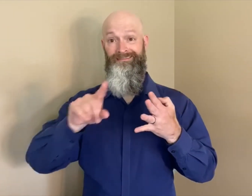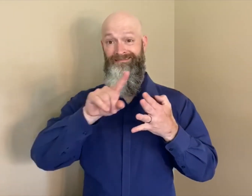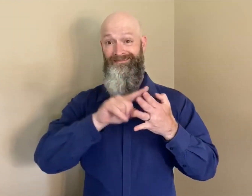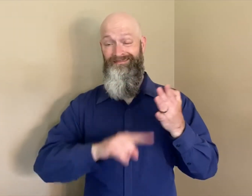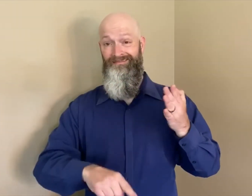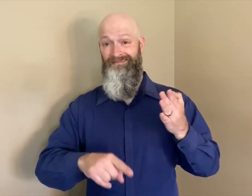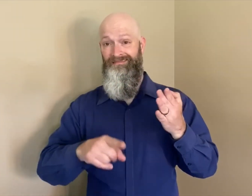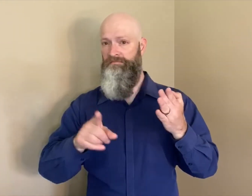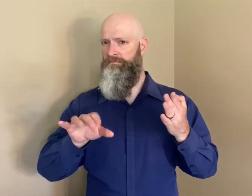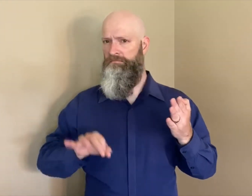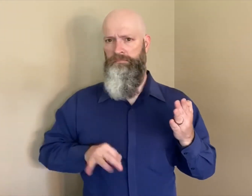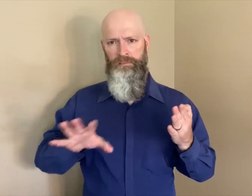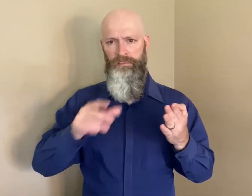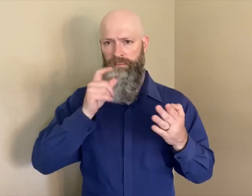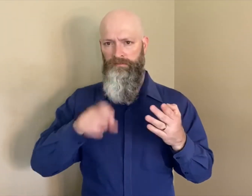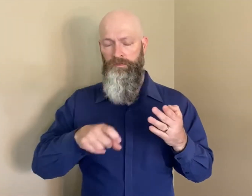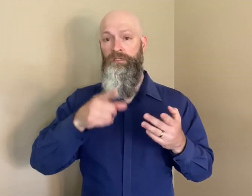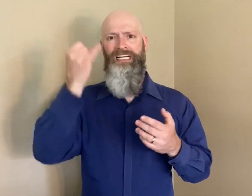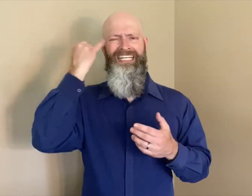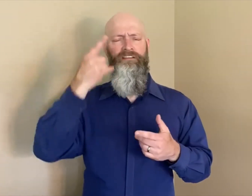These sites are at no out-of-pocket cost and appointment-free.